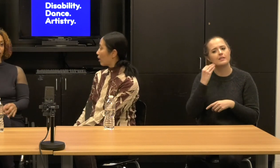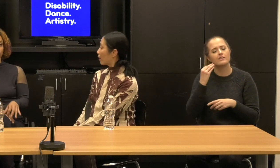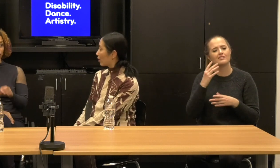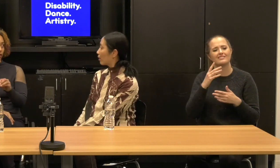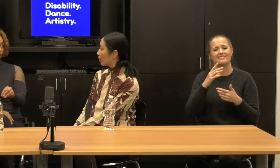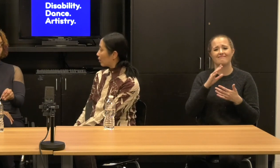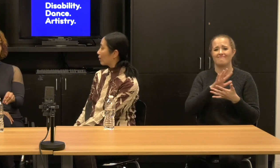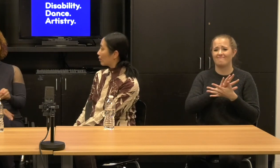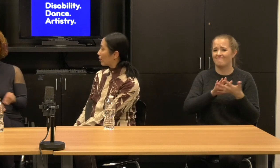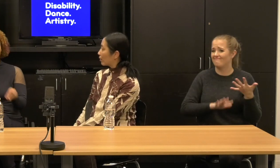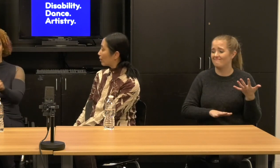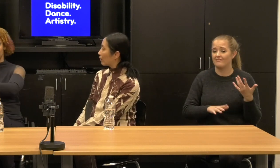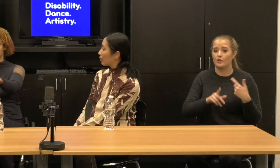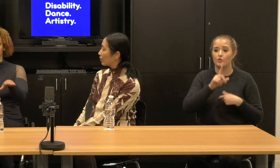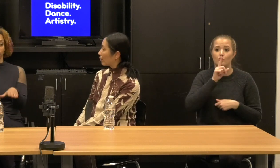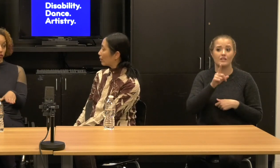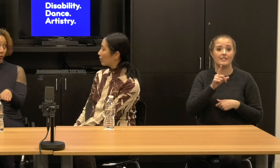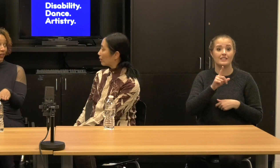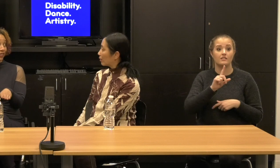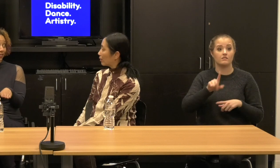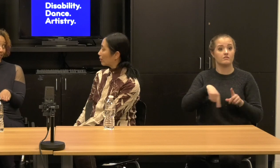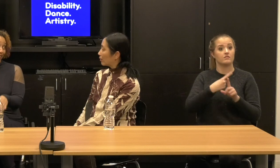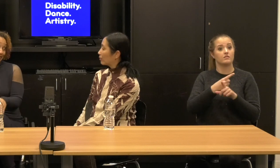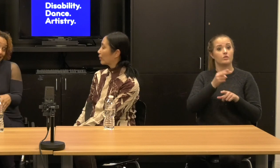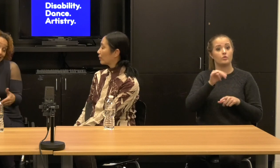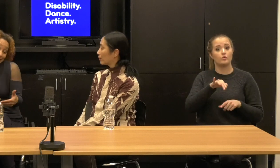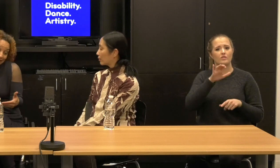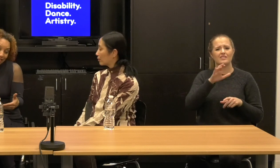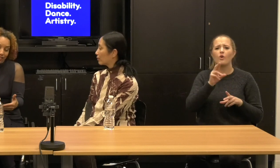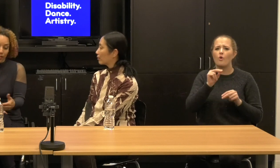it's not just in New York, this has to be nationwide, right.